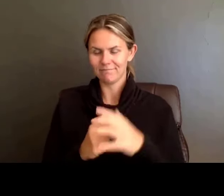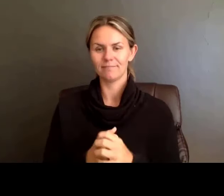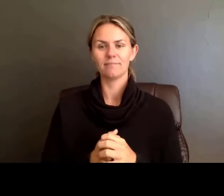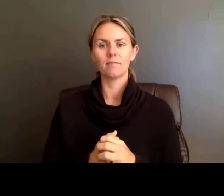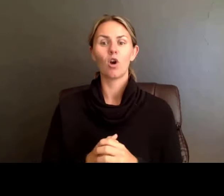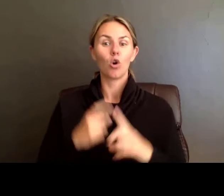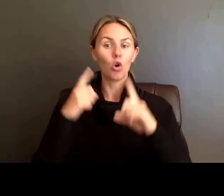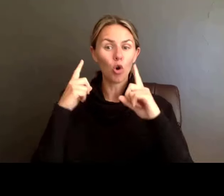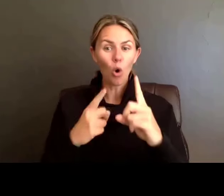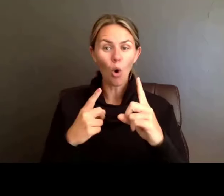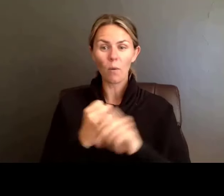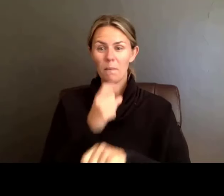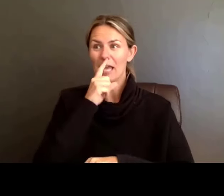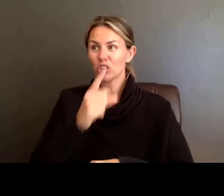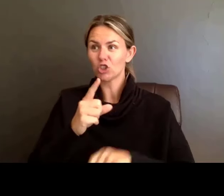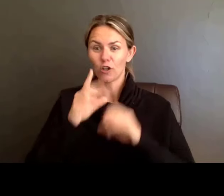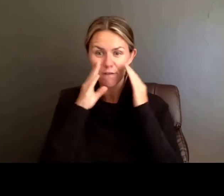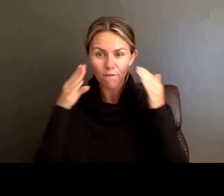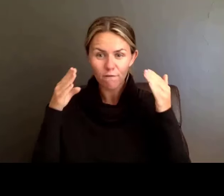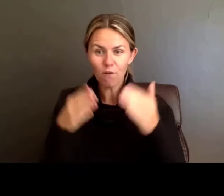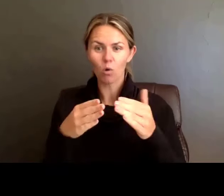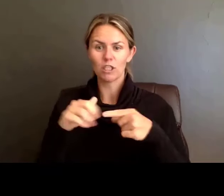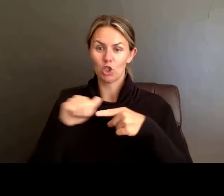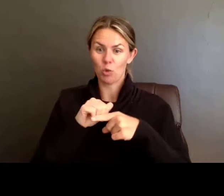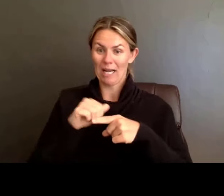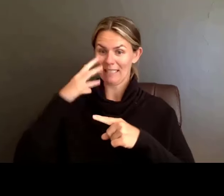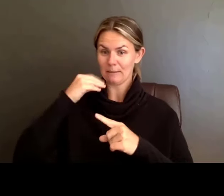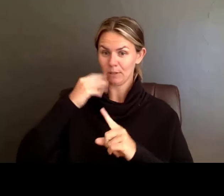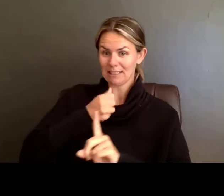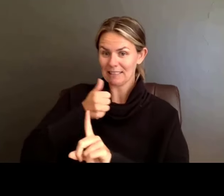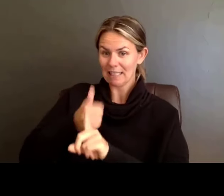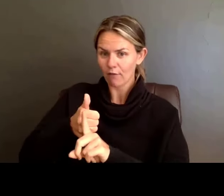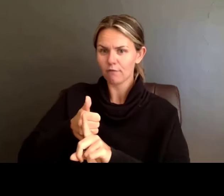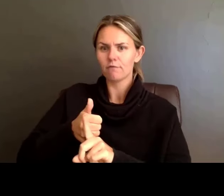You will also be able to add up to two mentors,